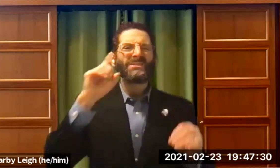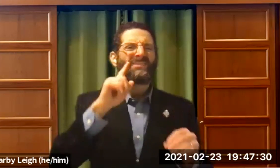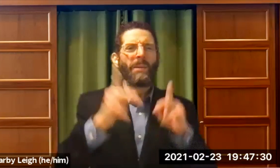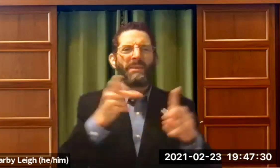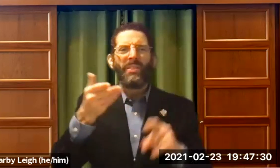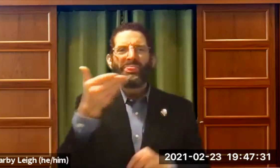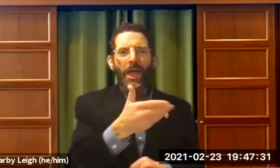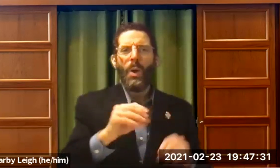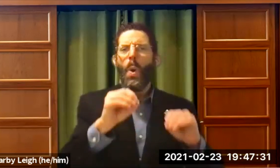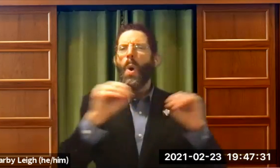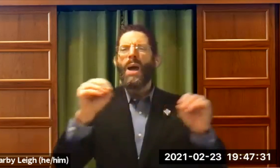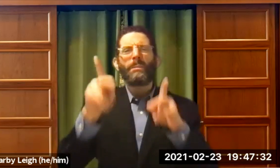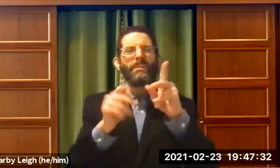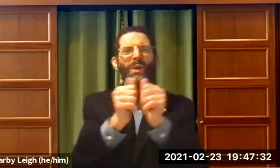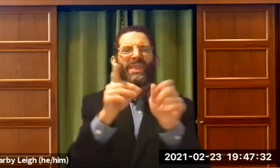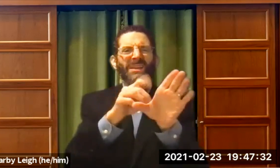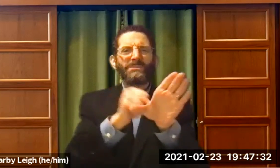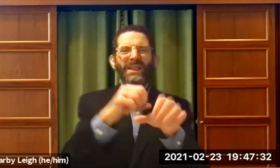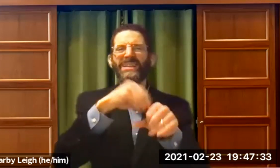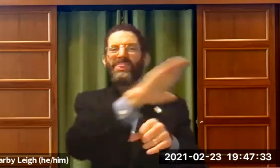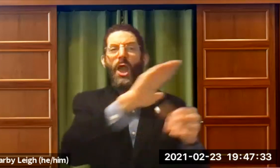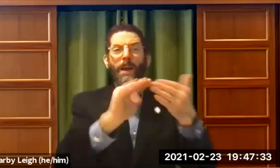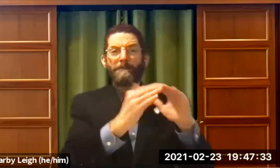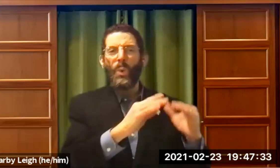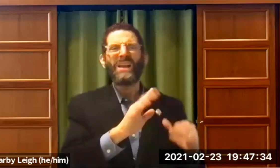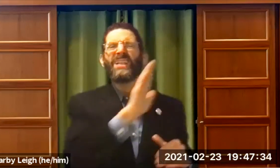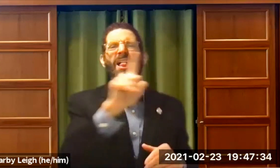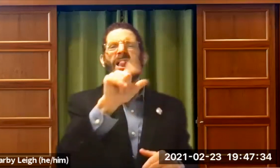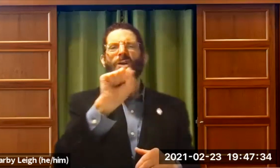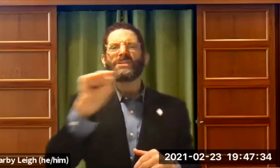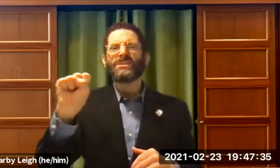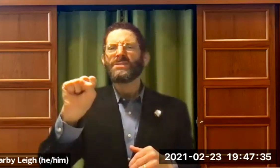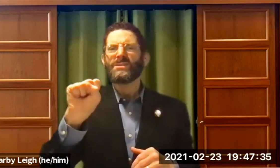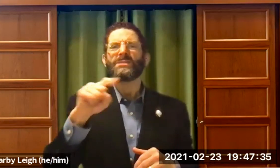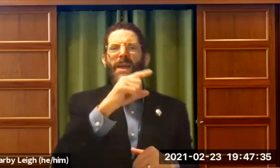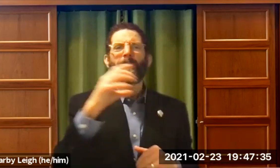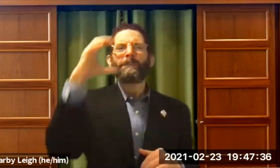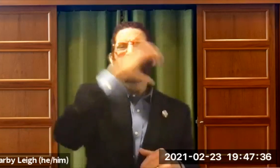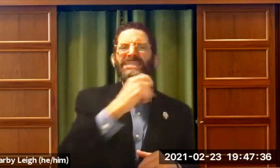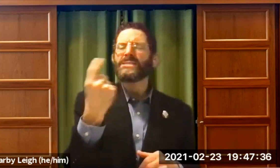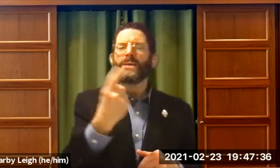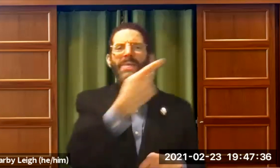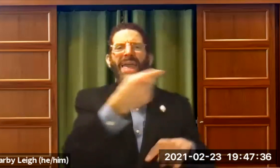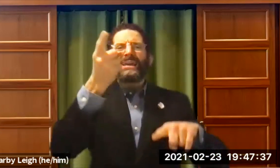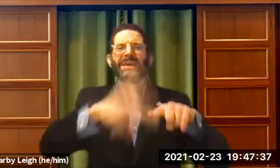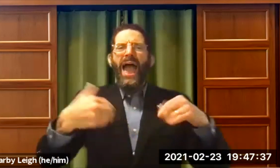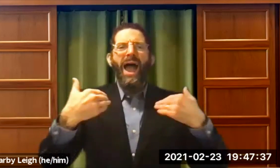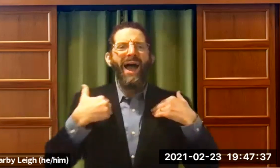. If they didn't have deaf people or People with Disabilities in their community, it would be their loss.